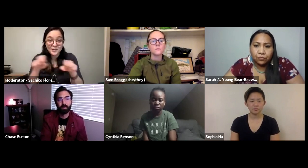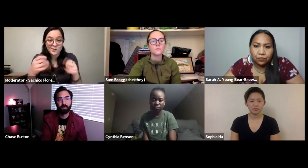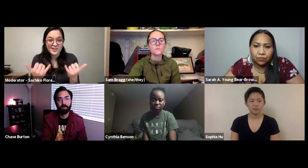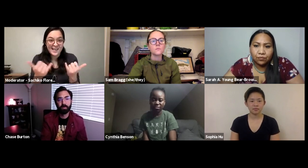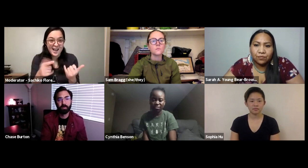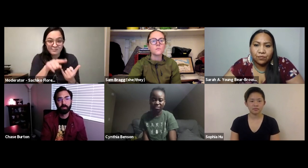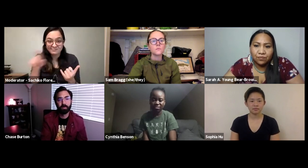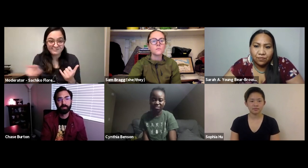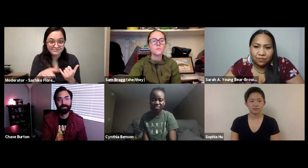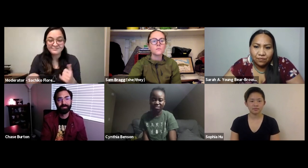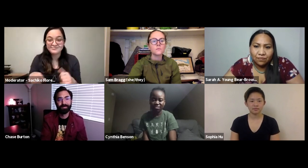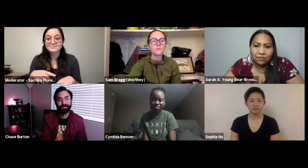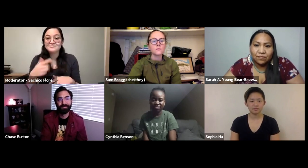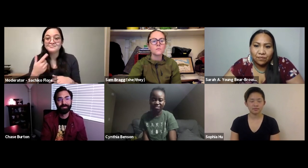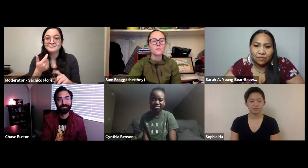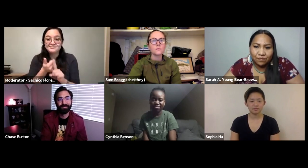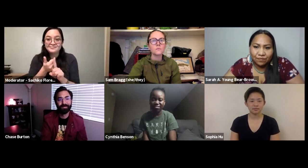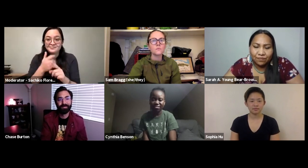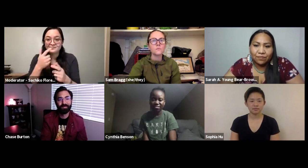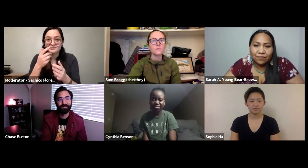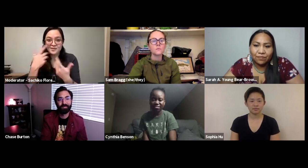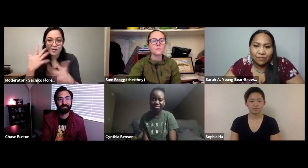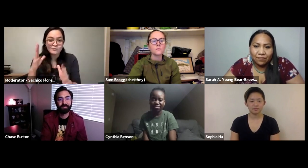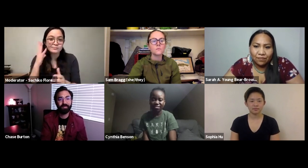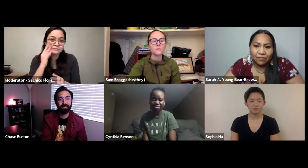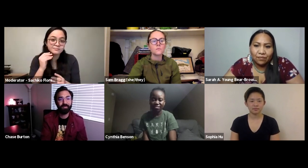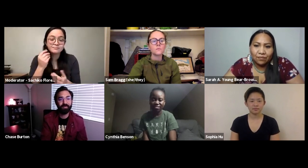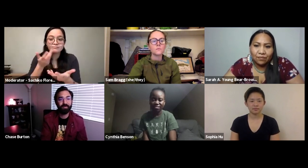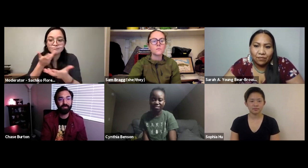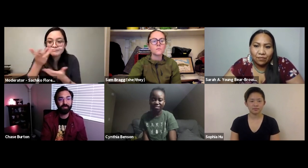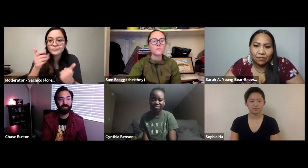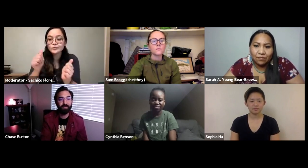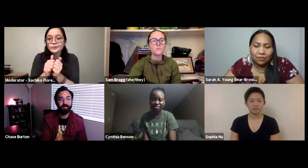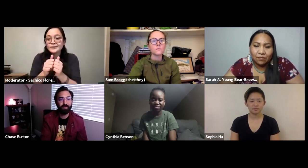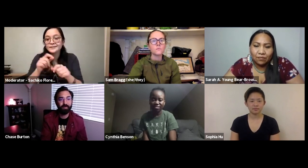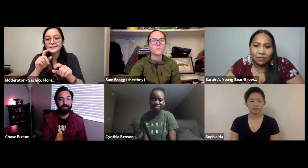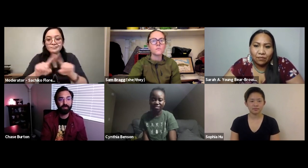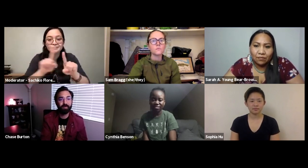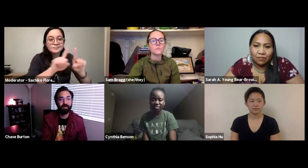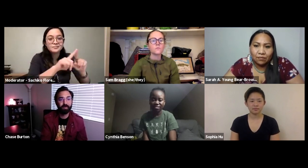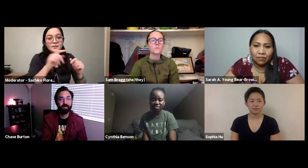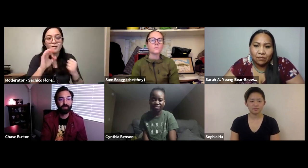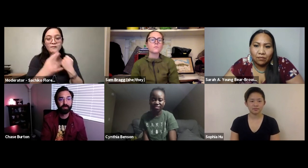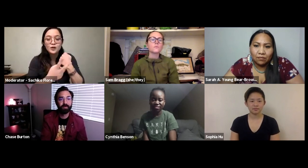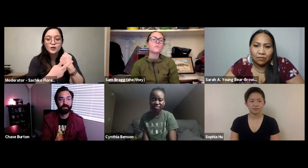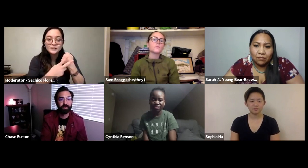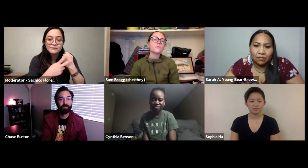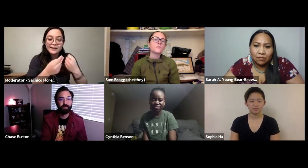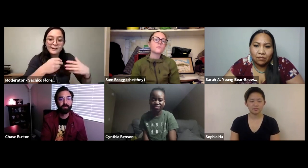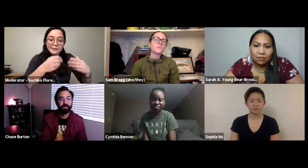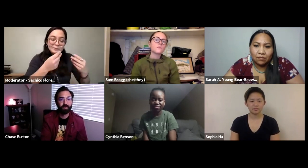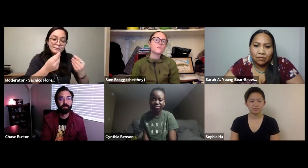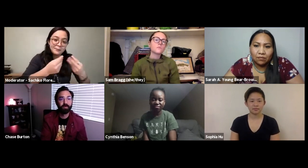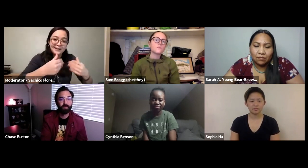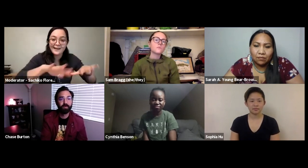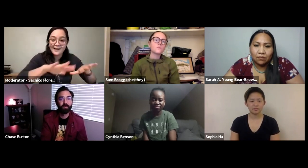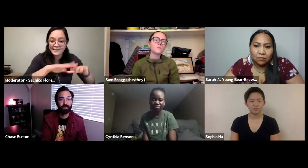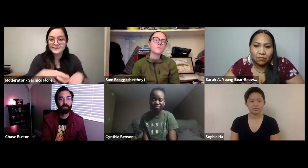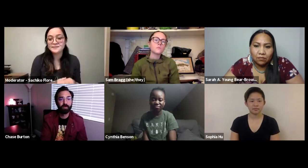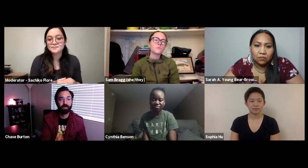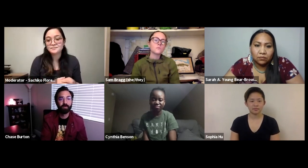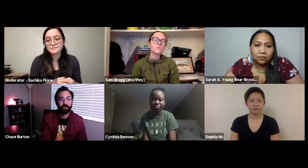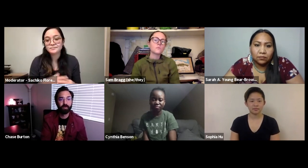lands. I'm happy to introduce our panel today who has had various experiences of conservation